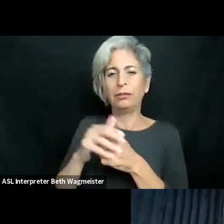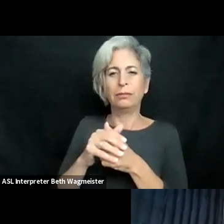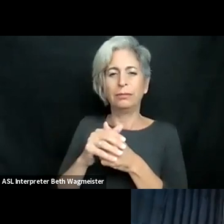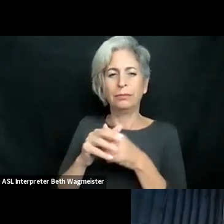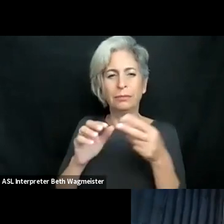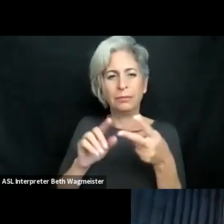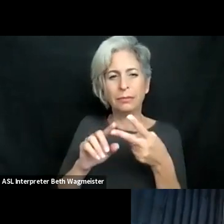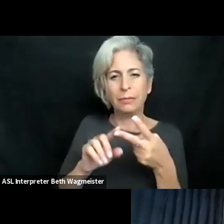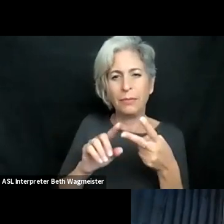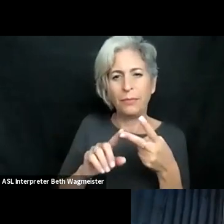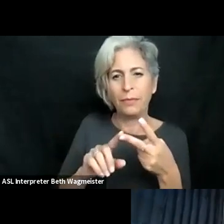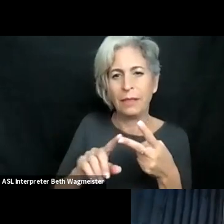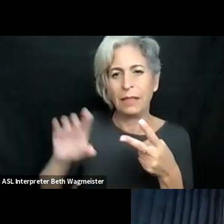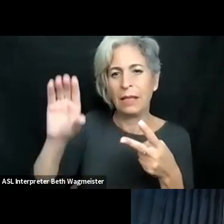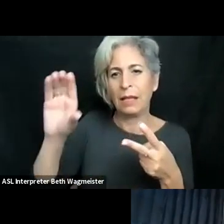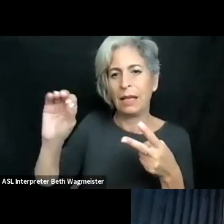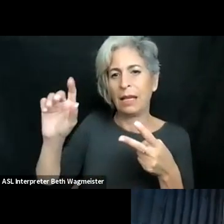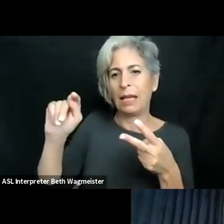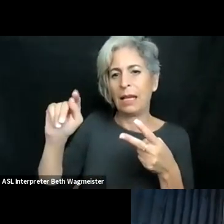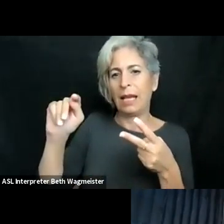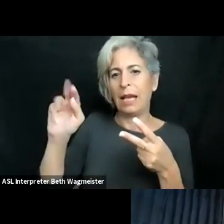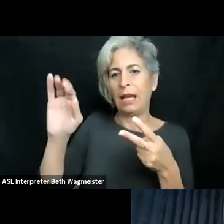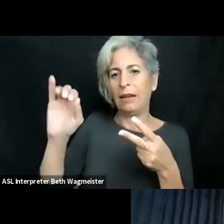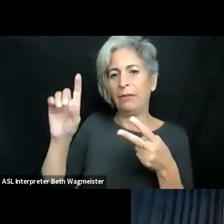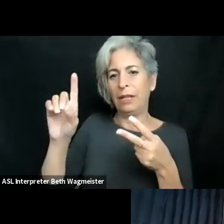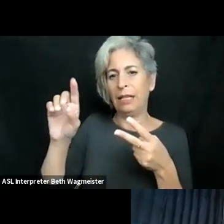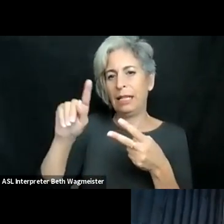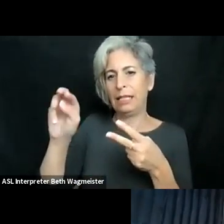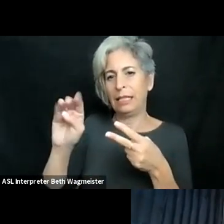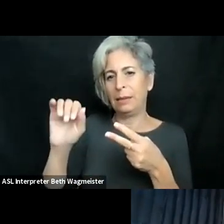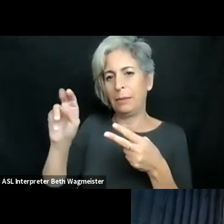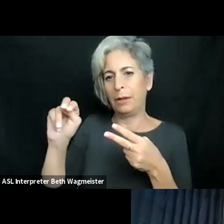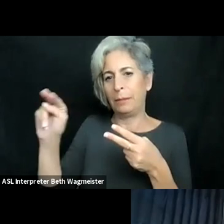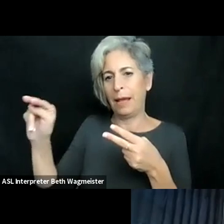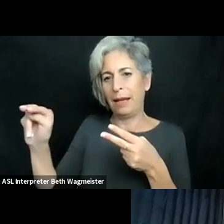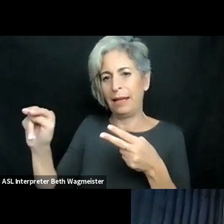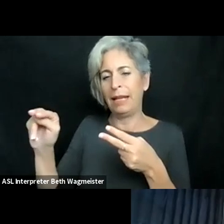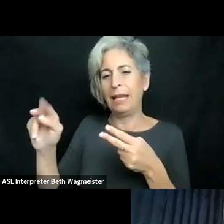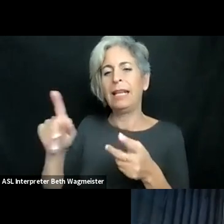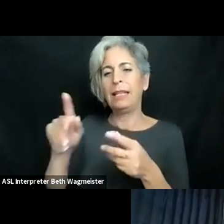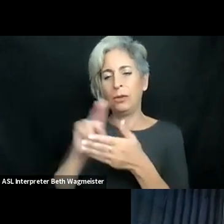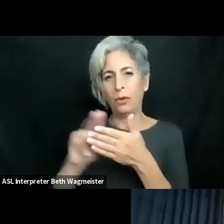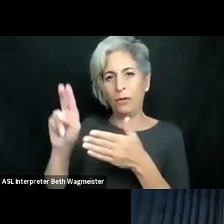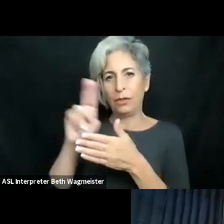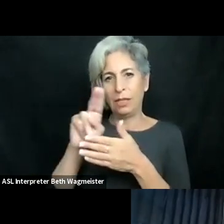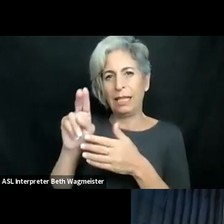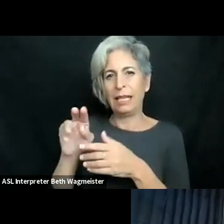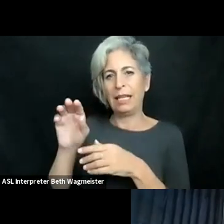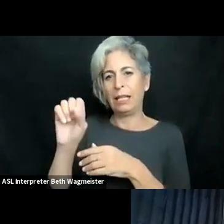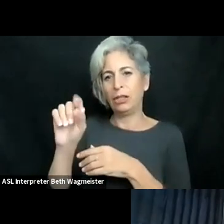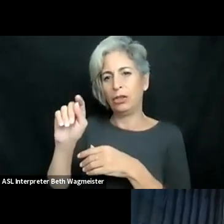of science and engineering, at the Hamad Bin Khalifa